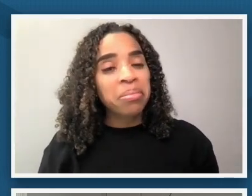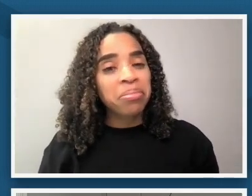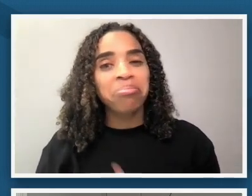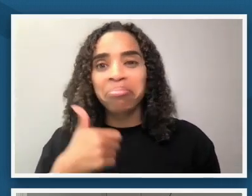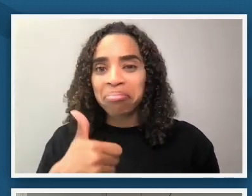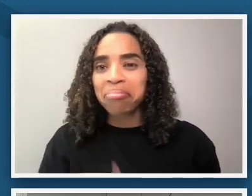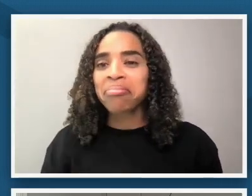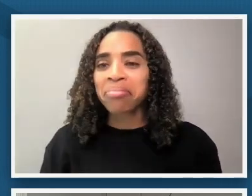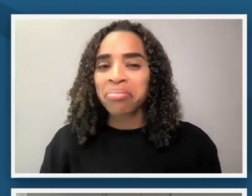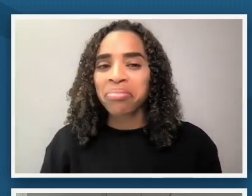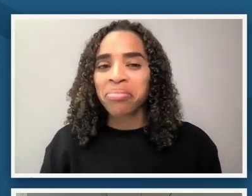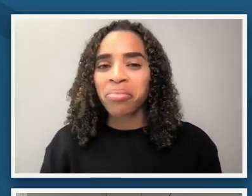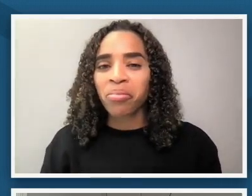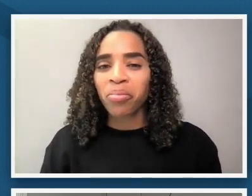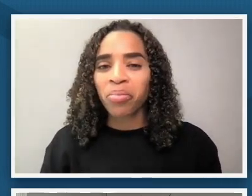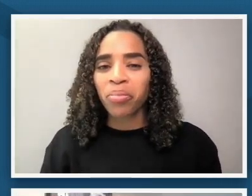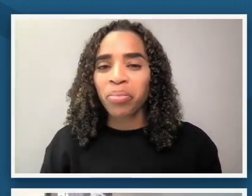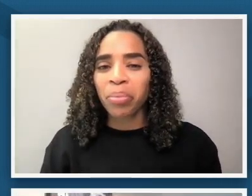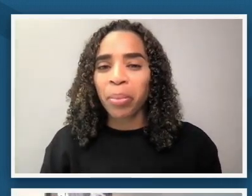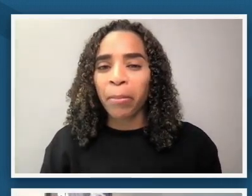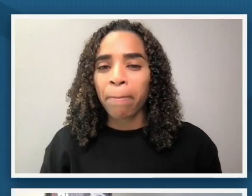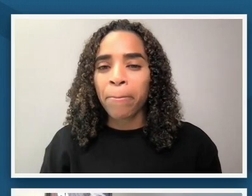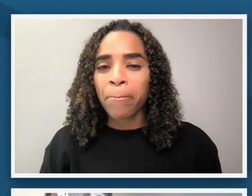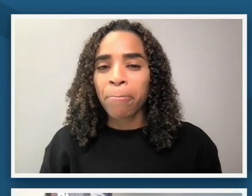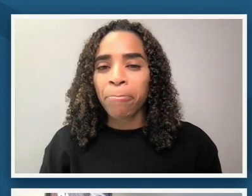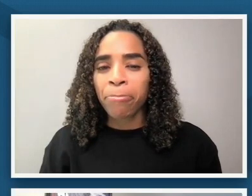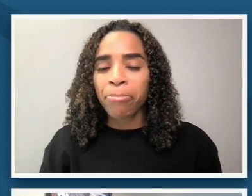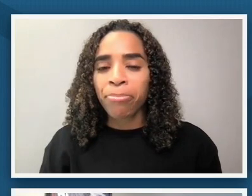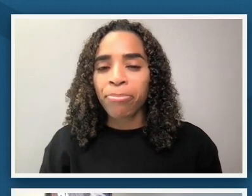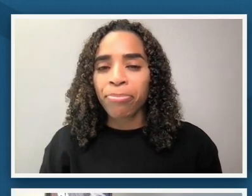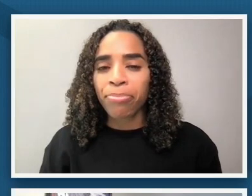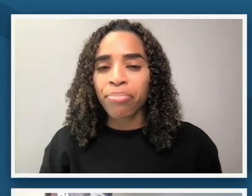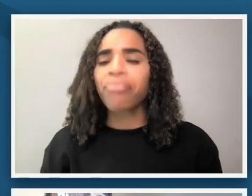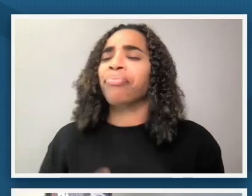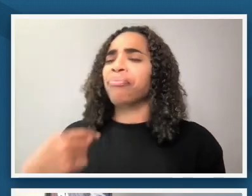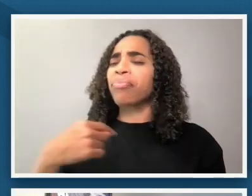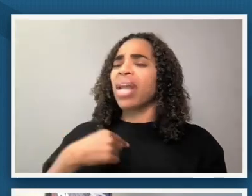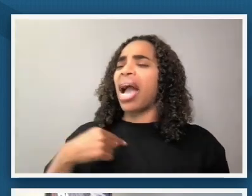and you know similar to what one of the